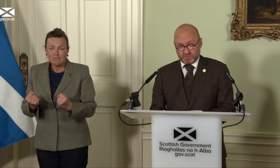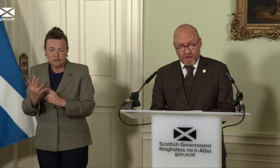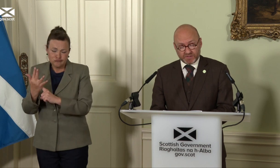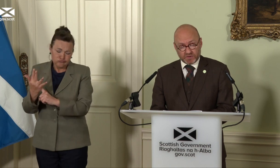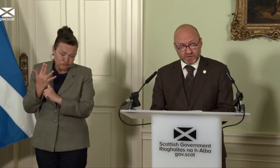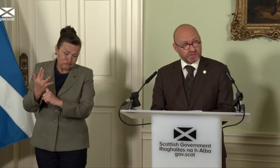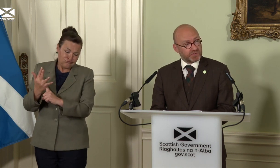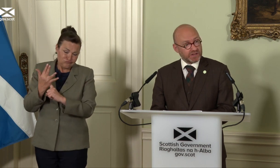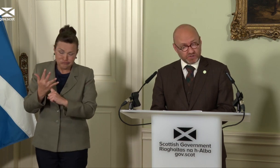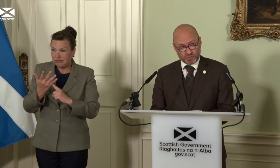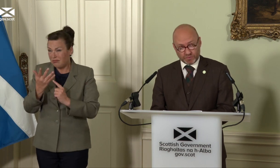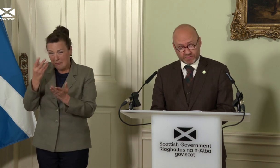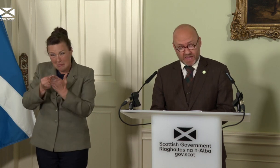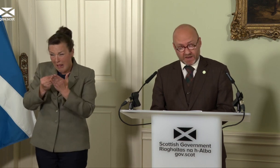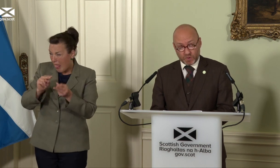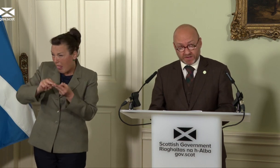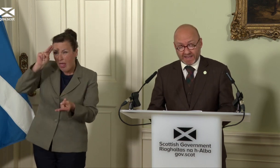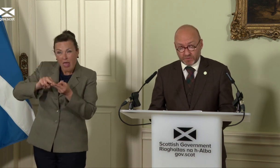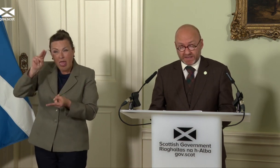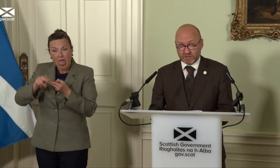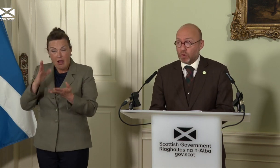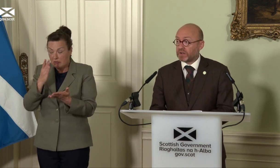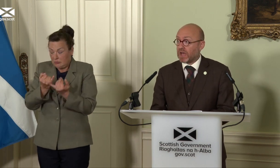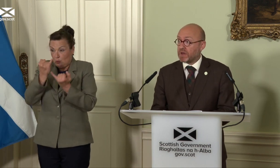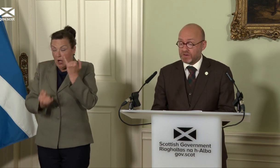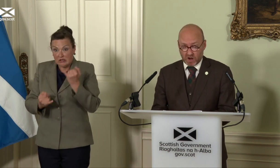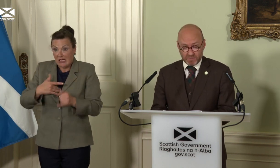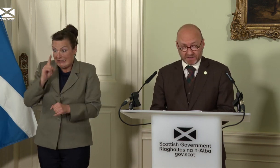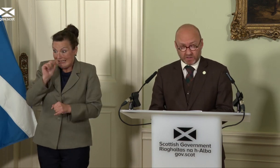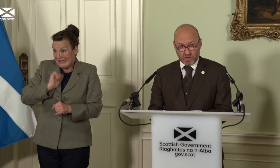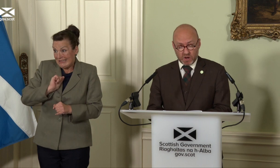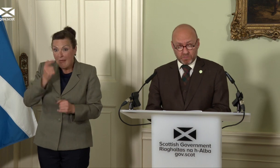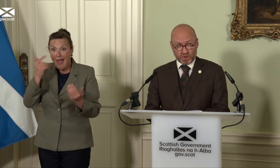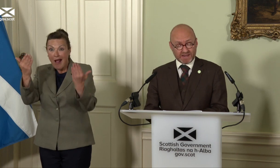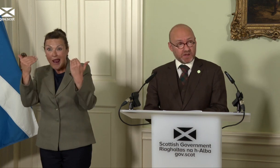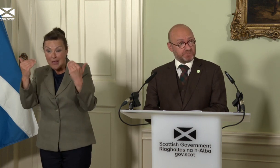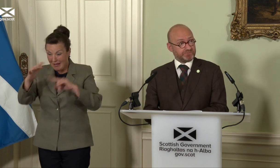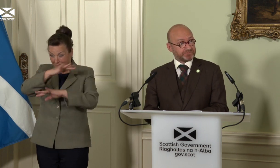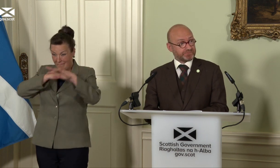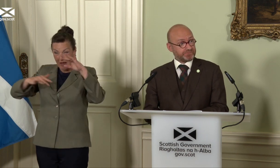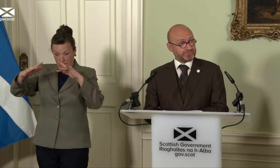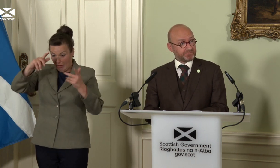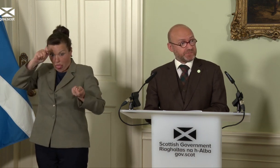pressure as inflation grows. We are accelerating towards climate and environmental breakdown.